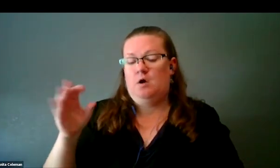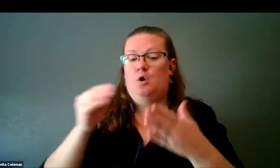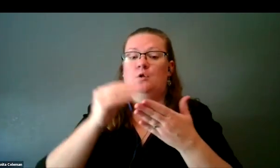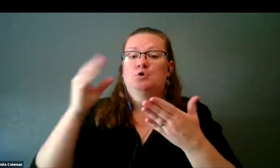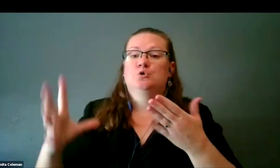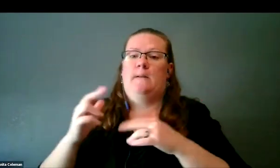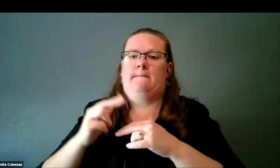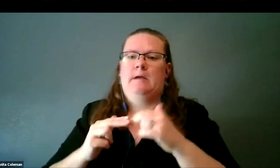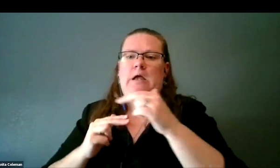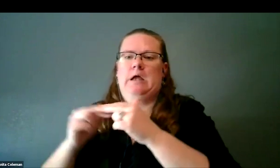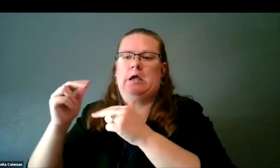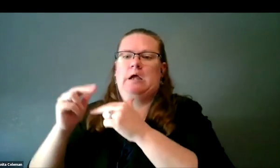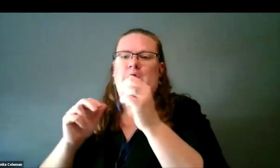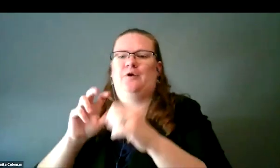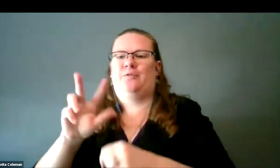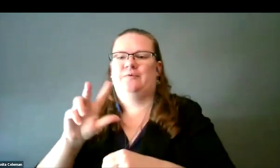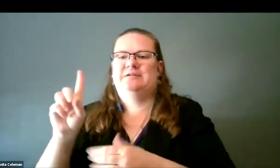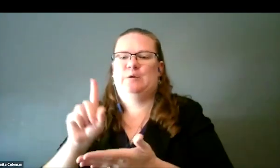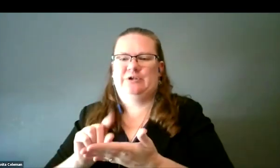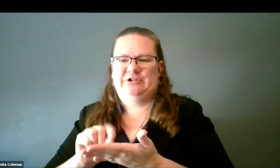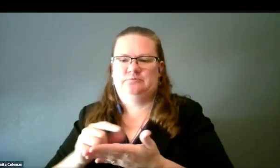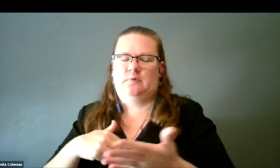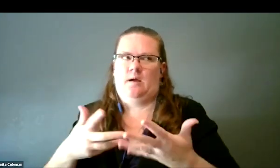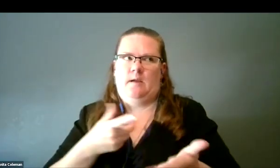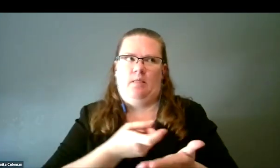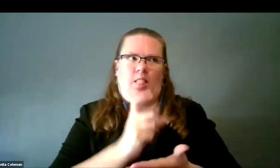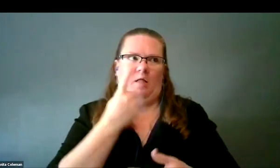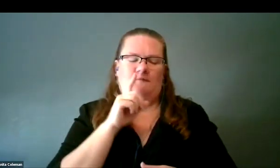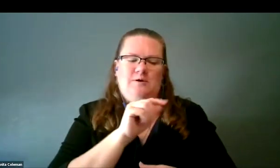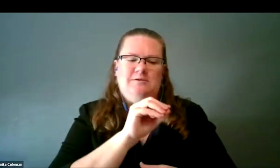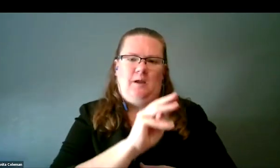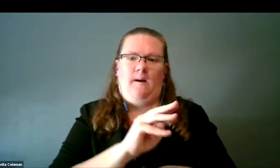I probably have spoiled things for Tom. Anyway, we have a whole program now that's funded